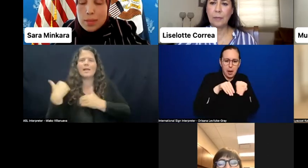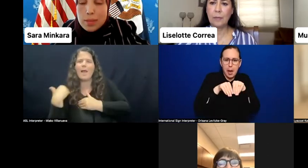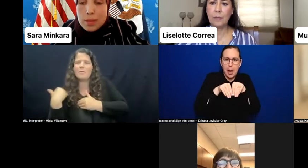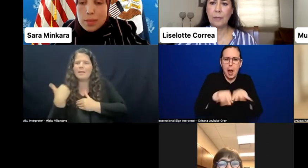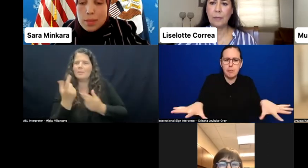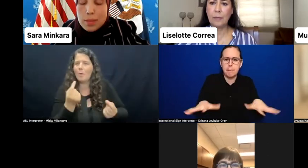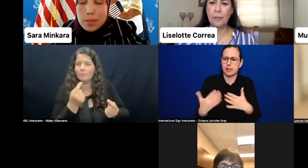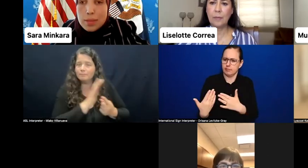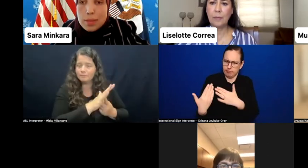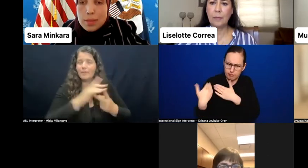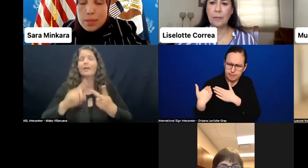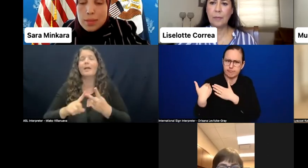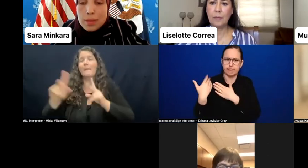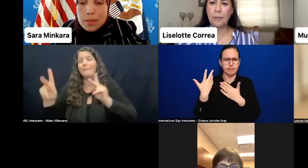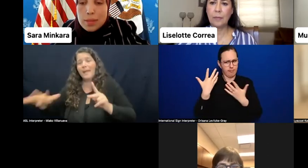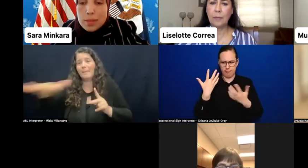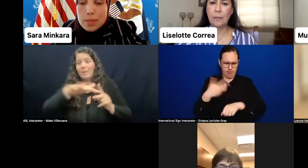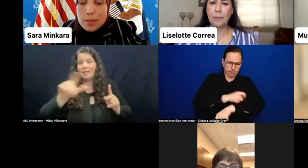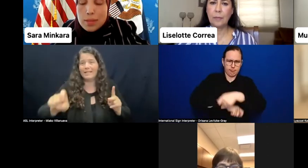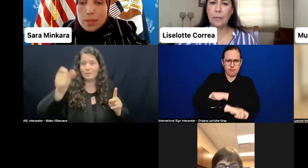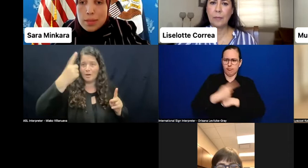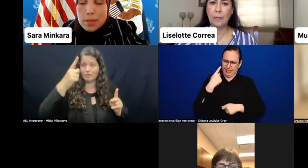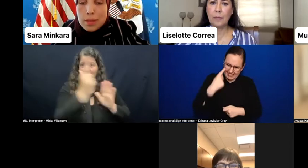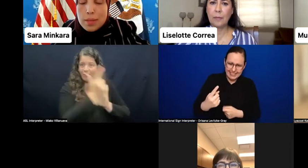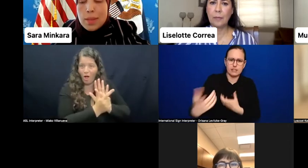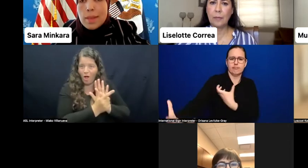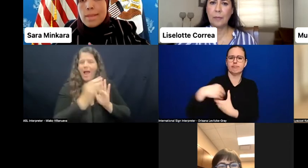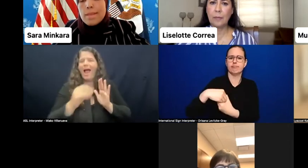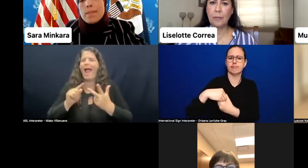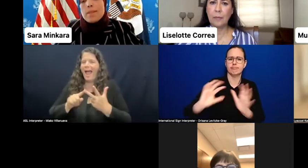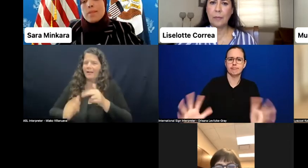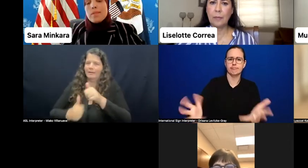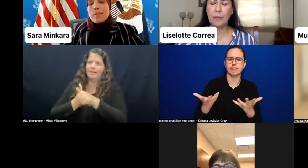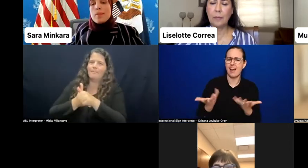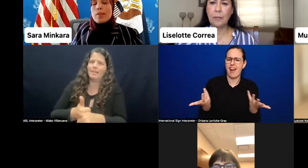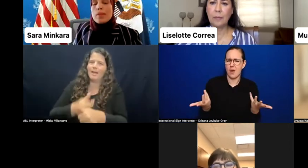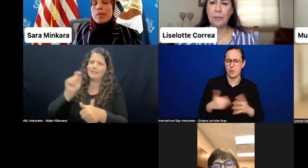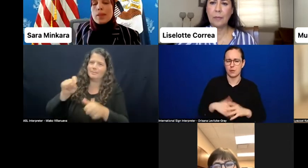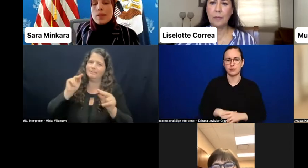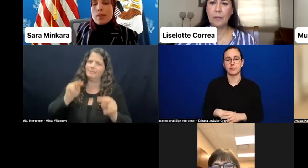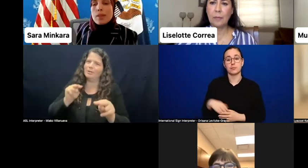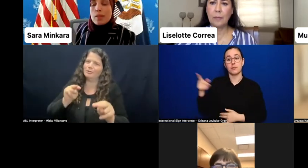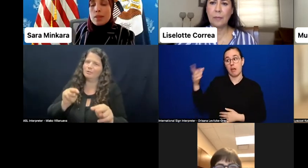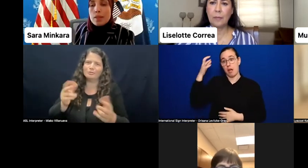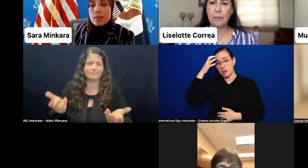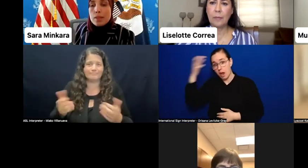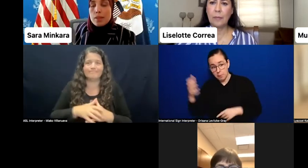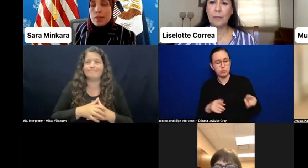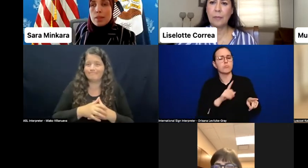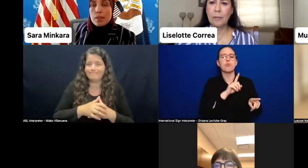need to monitor compliance. Panelists set this meeting referenced either their being discouraged from pursuing